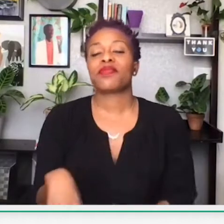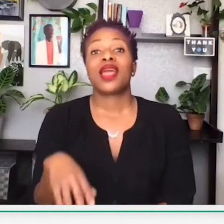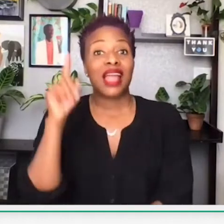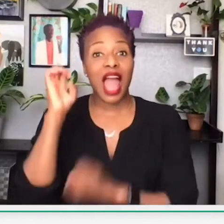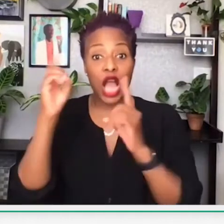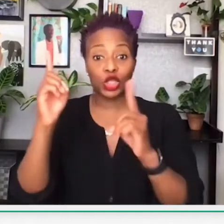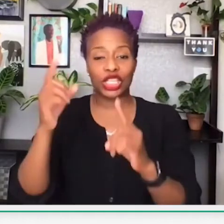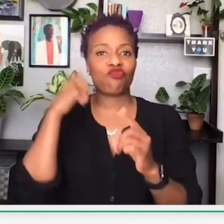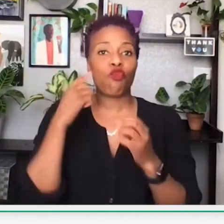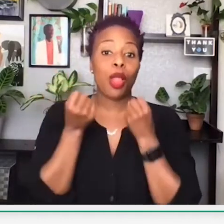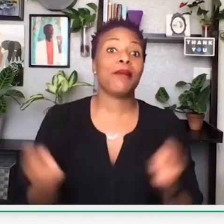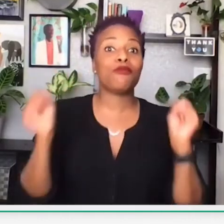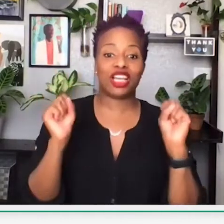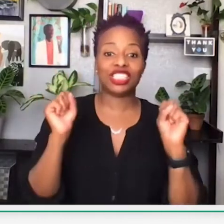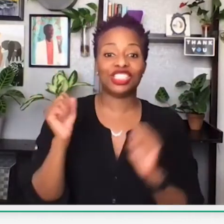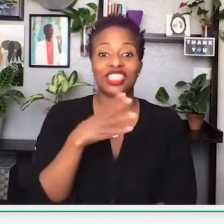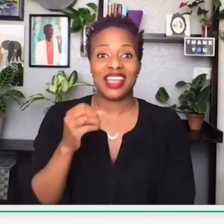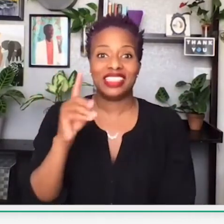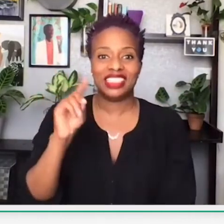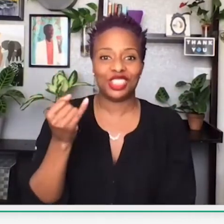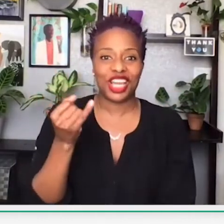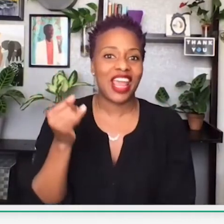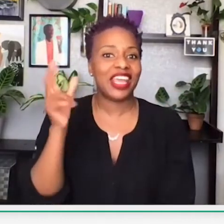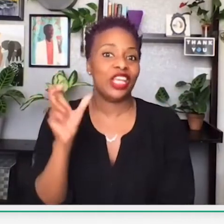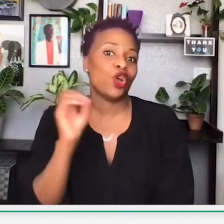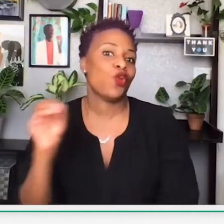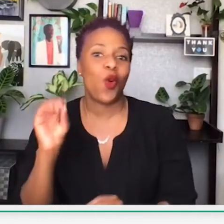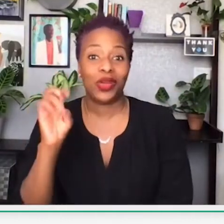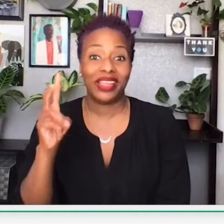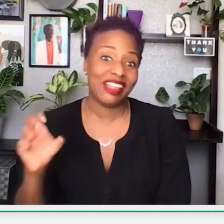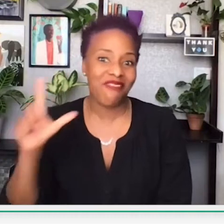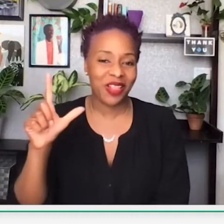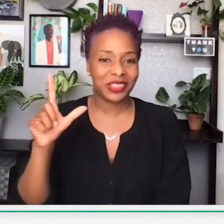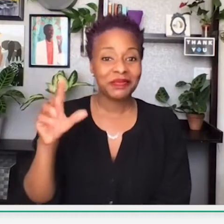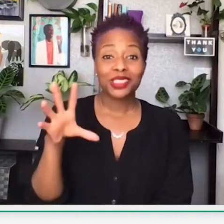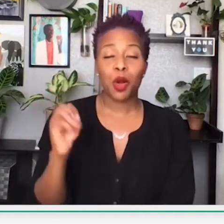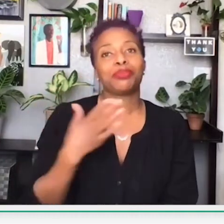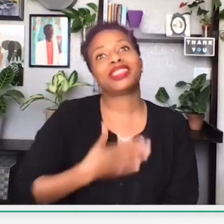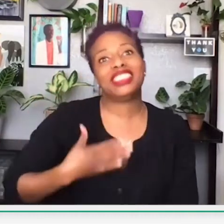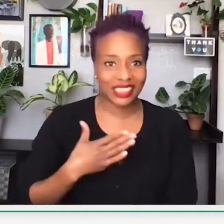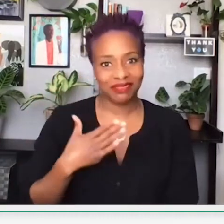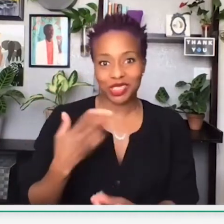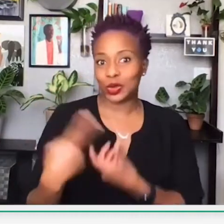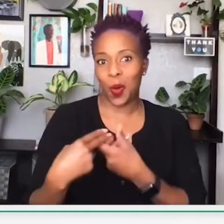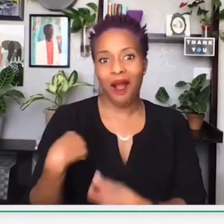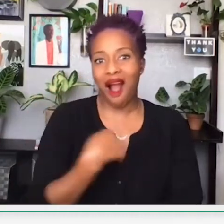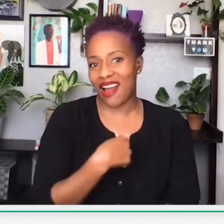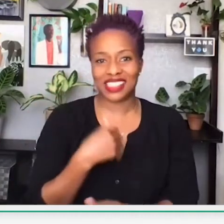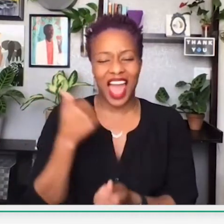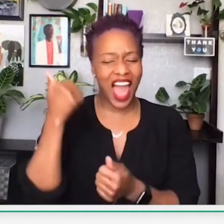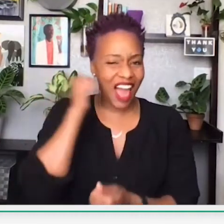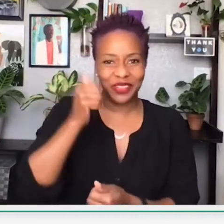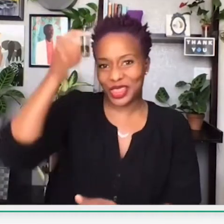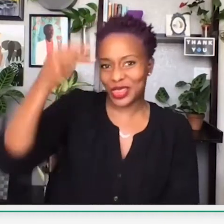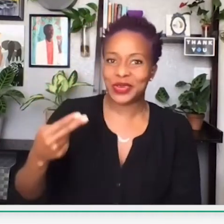Erry B, Zetta, the Deaf Flower. So please join us